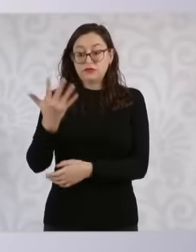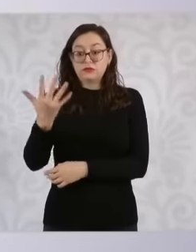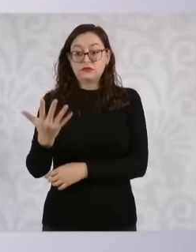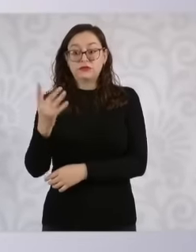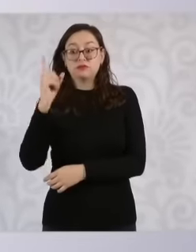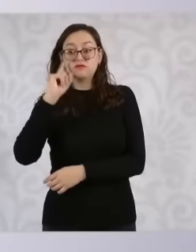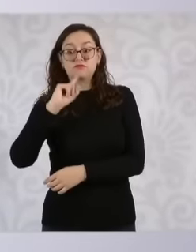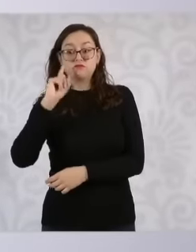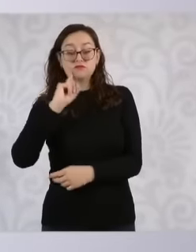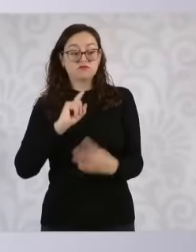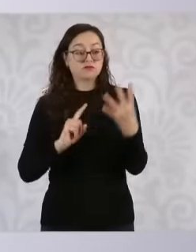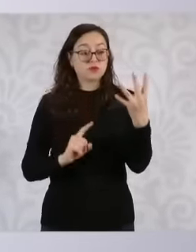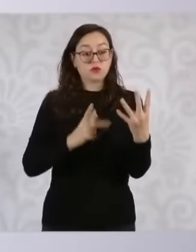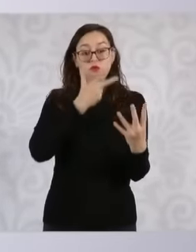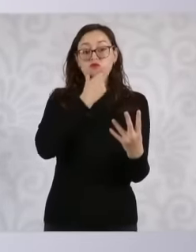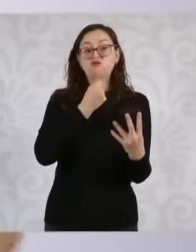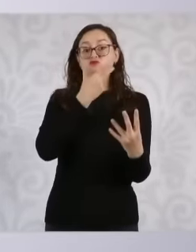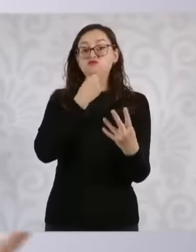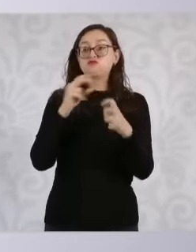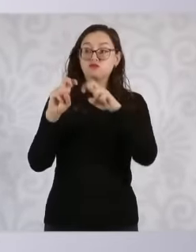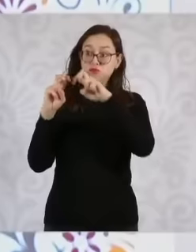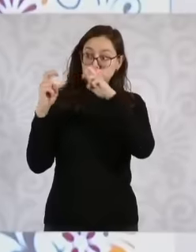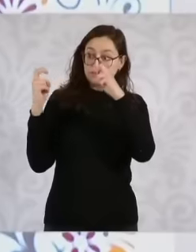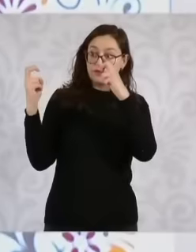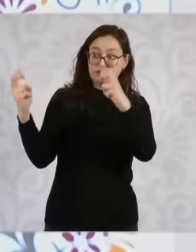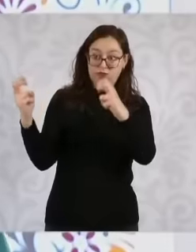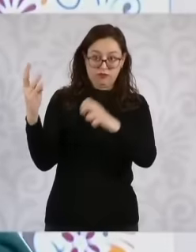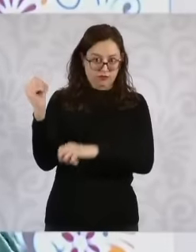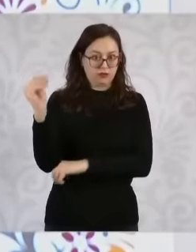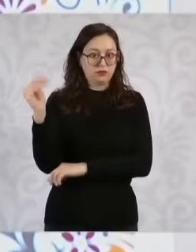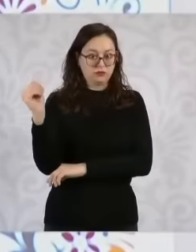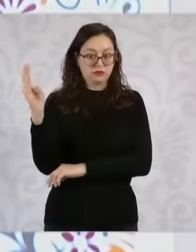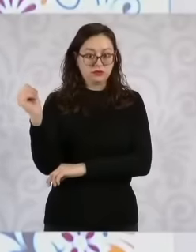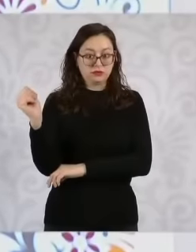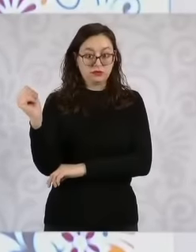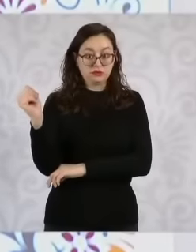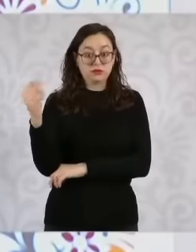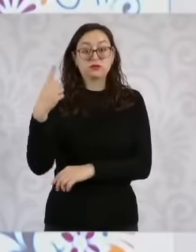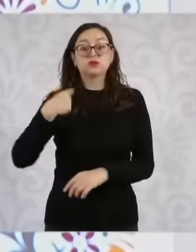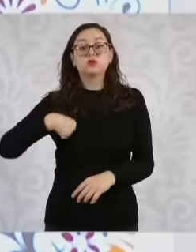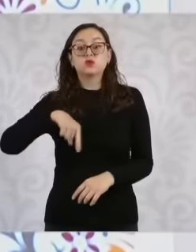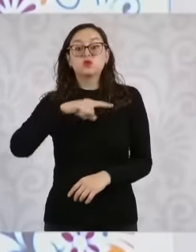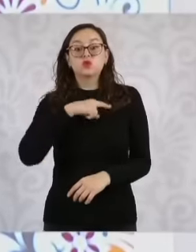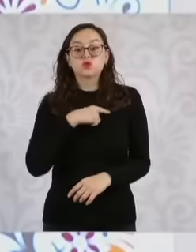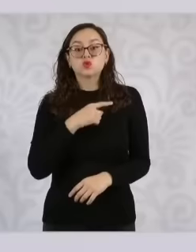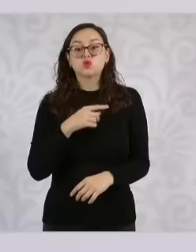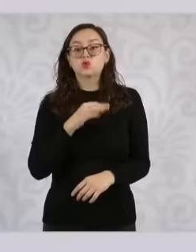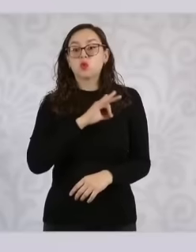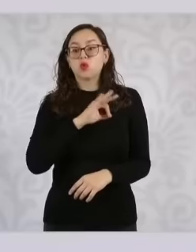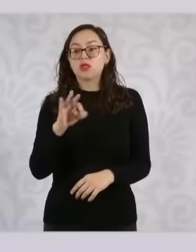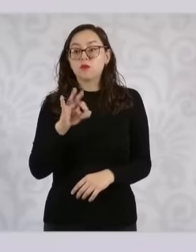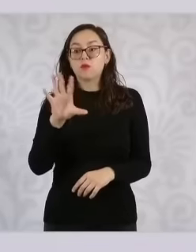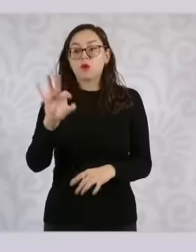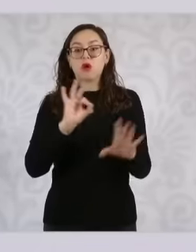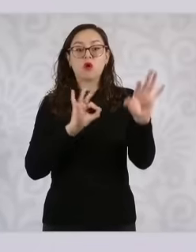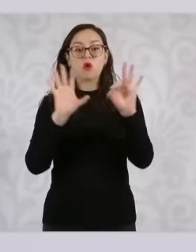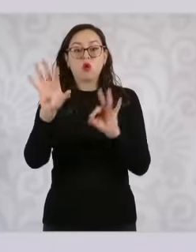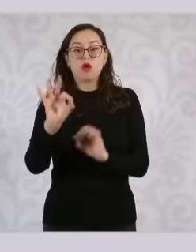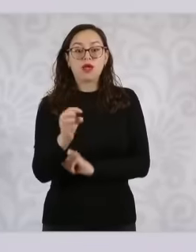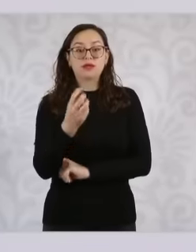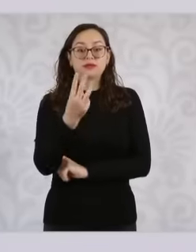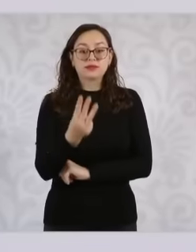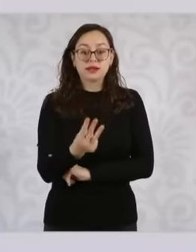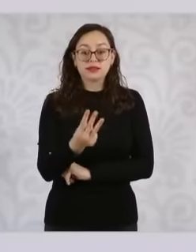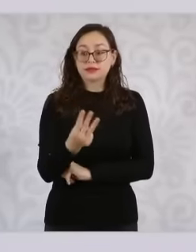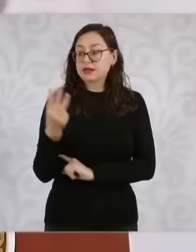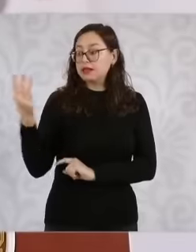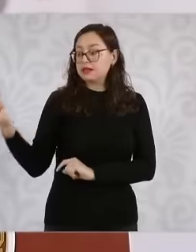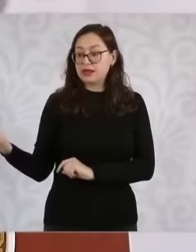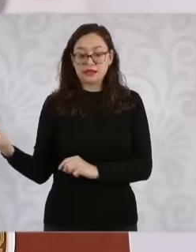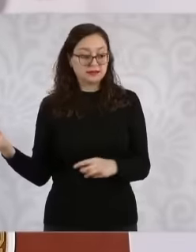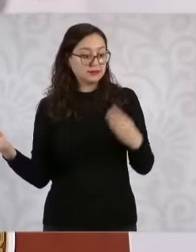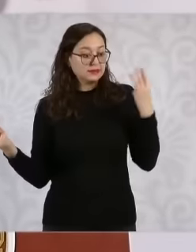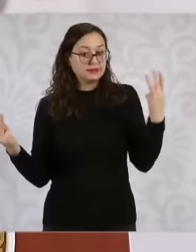in This time, then we have to send three for each position so that they can go to the election. How do